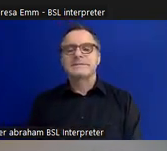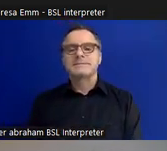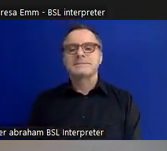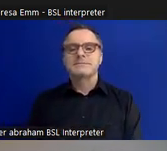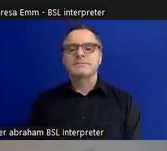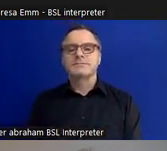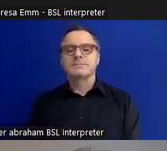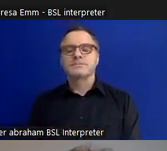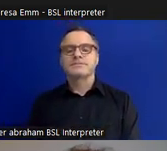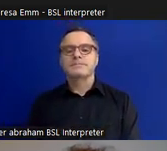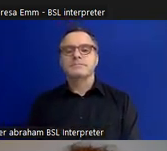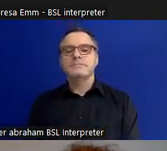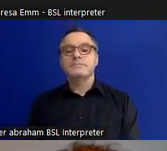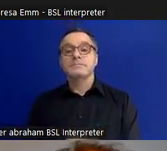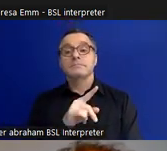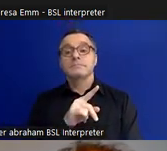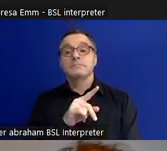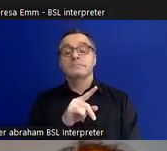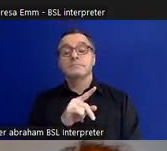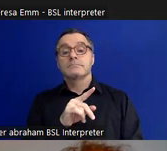Also featured in this section, the last thing I'll talk about, is that there's